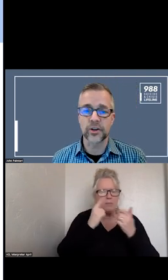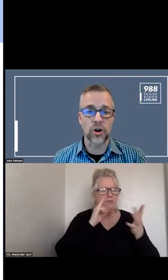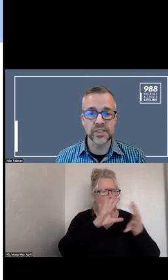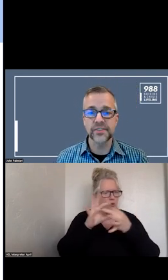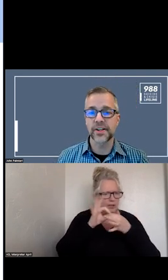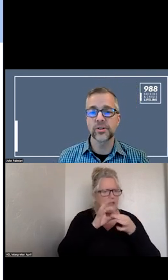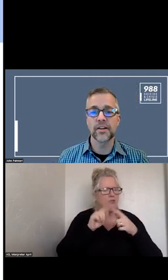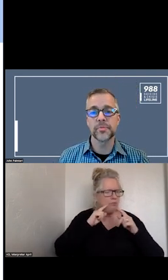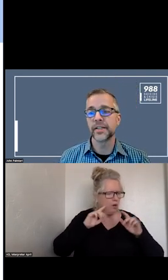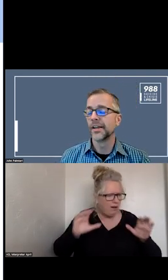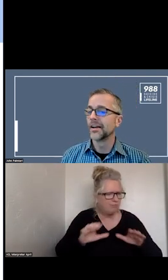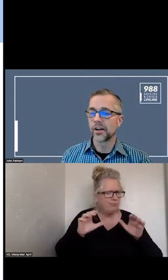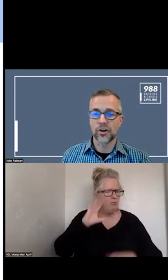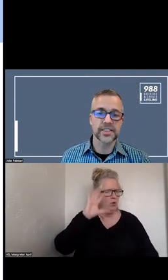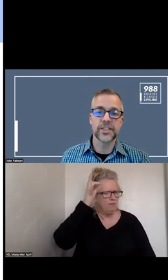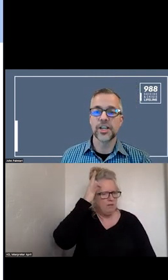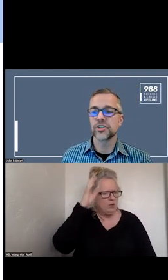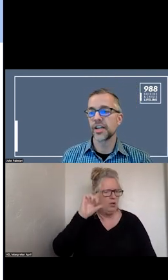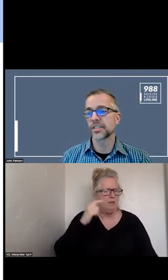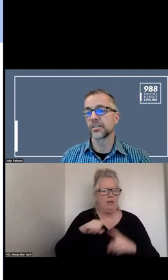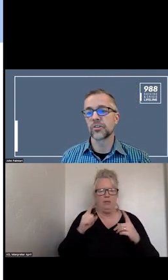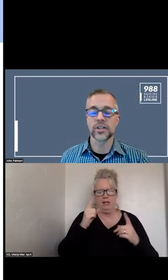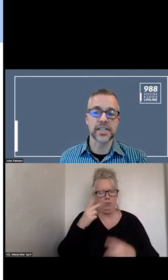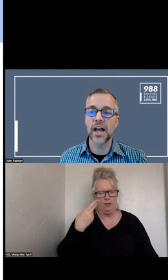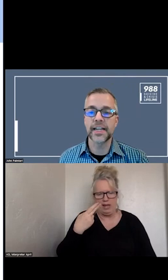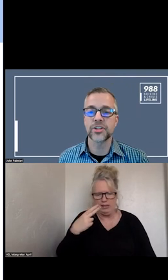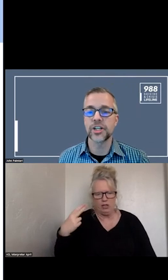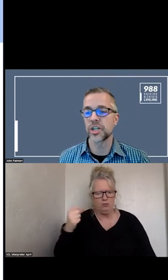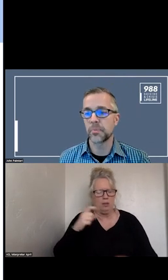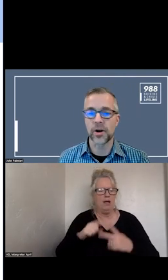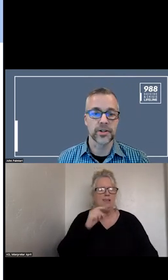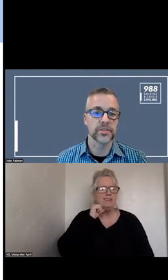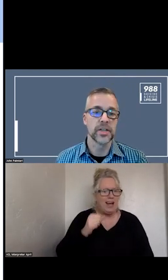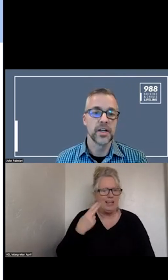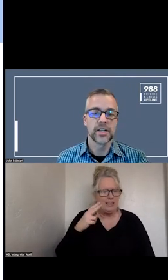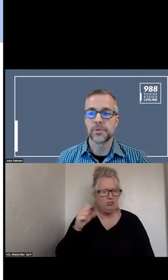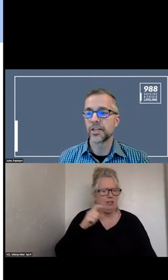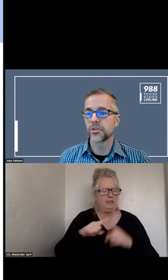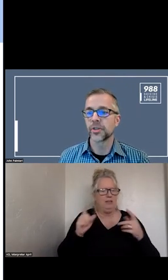ACROSS THE FEDERAL GOVERNMENT, ACROSS AHS, ACROSS NON-AHS PARTNER AND MAKING SURE